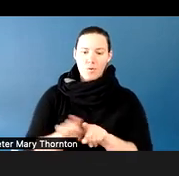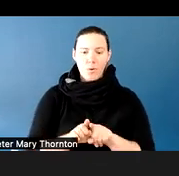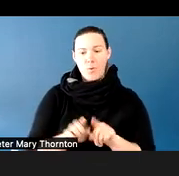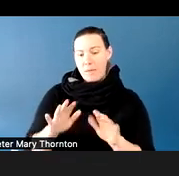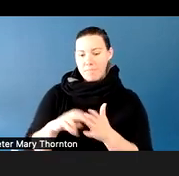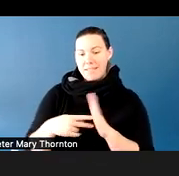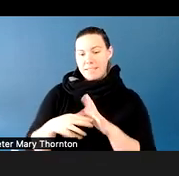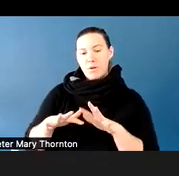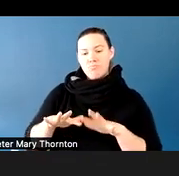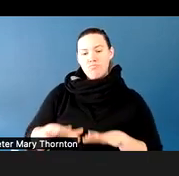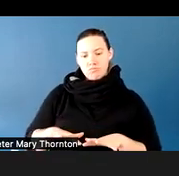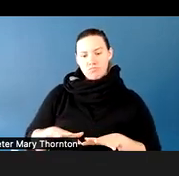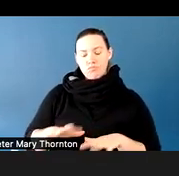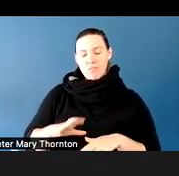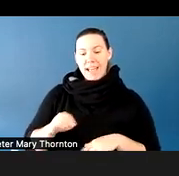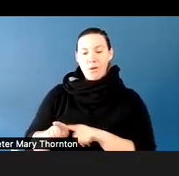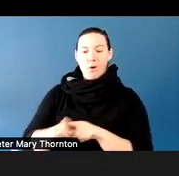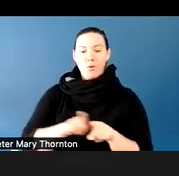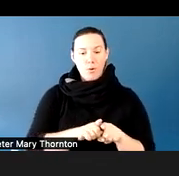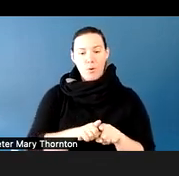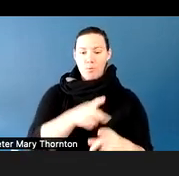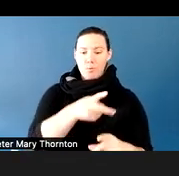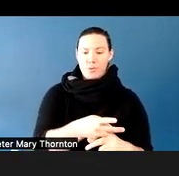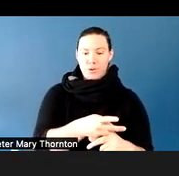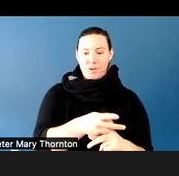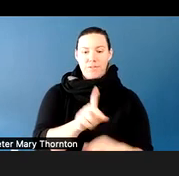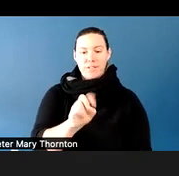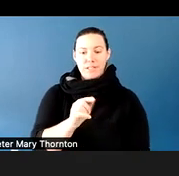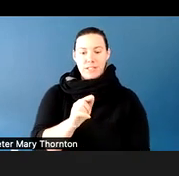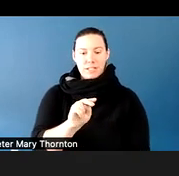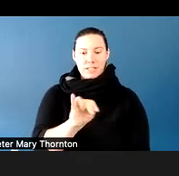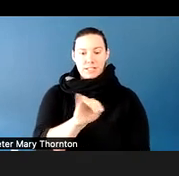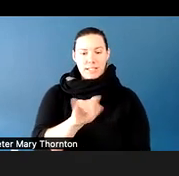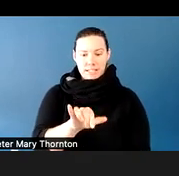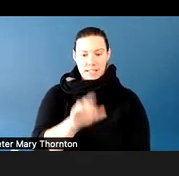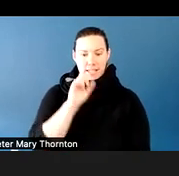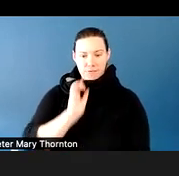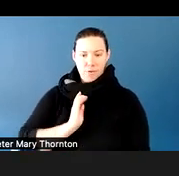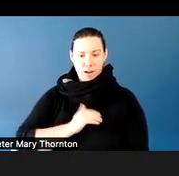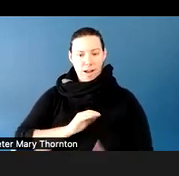And so if we have a student that has different learning needs and they are getting escalated, we